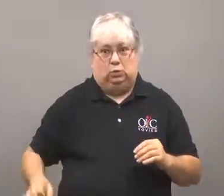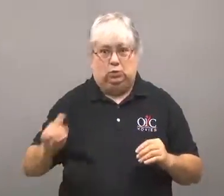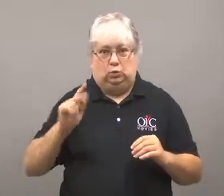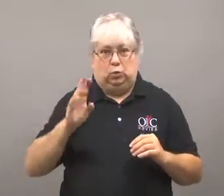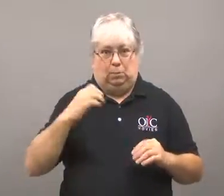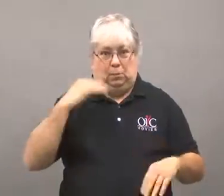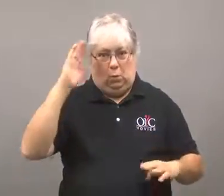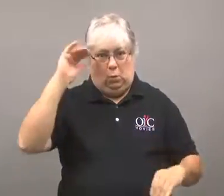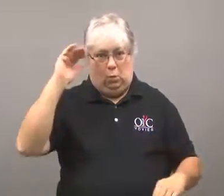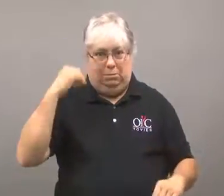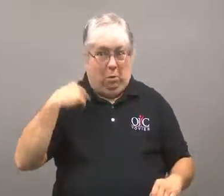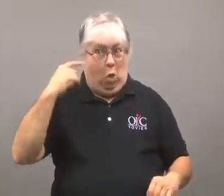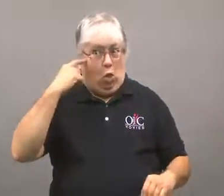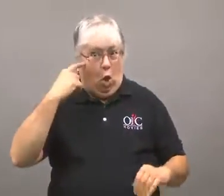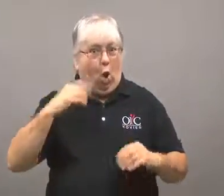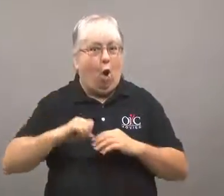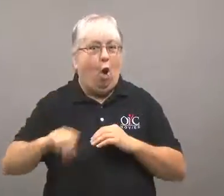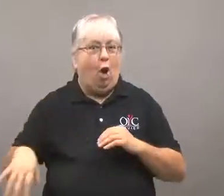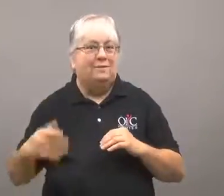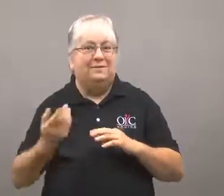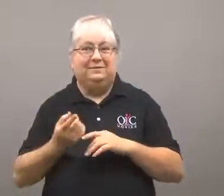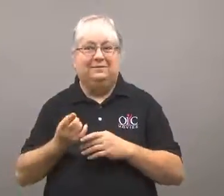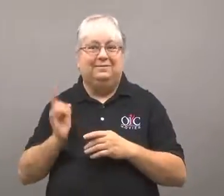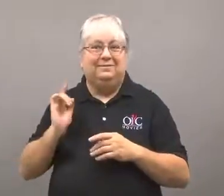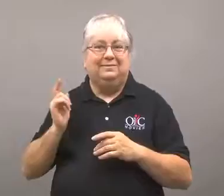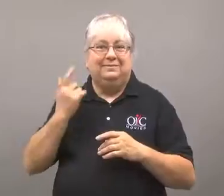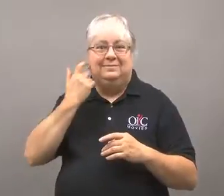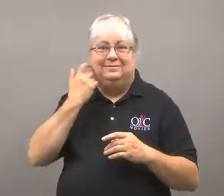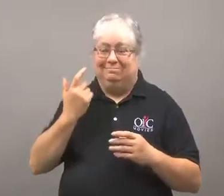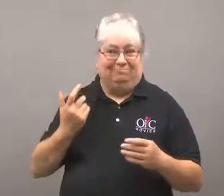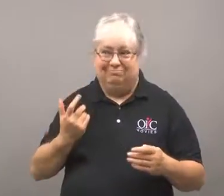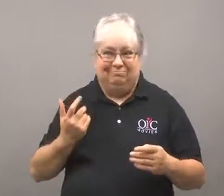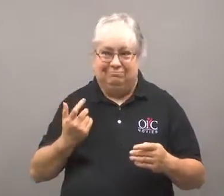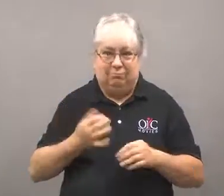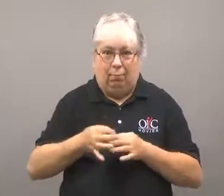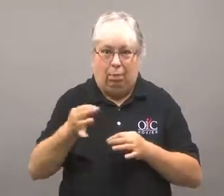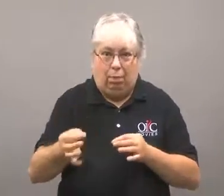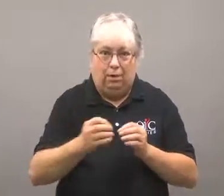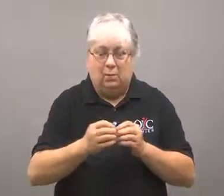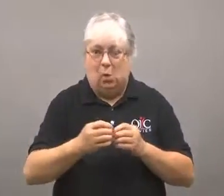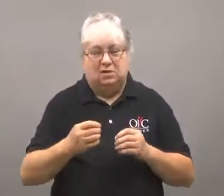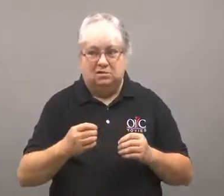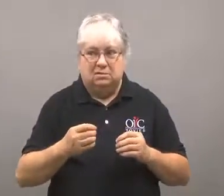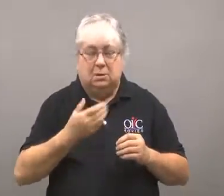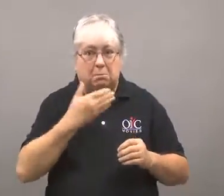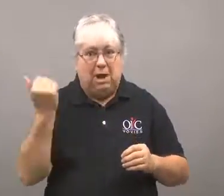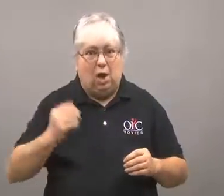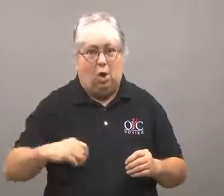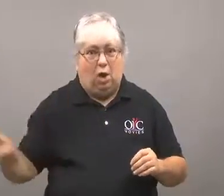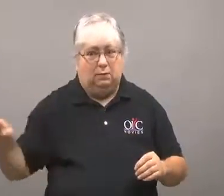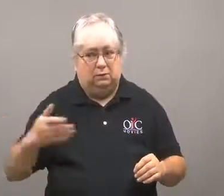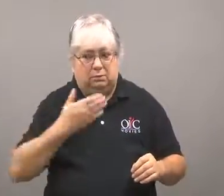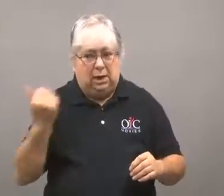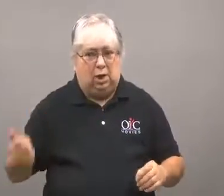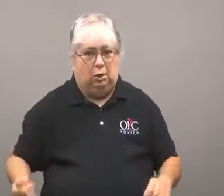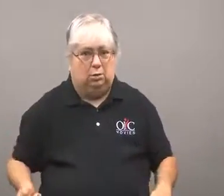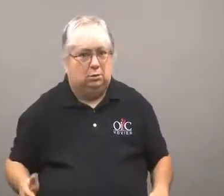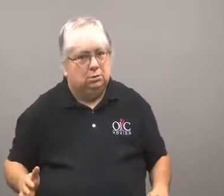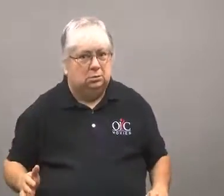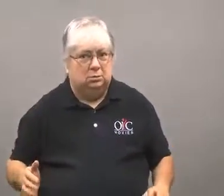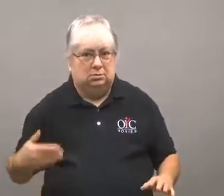The staples will be removed on Monday, and hopefully the drain too.